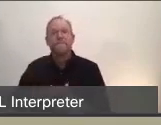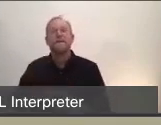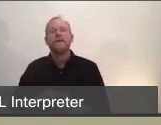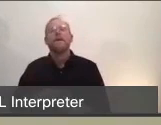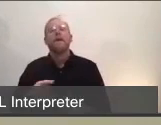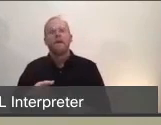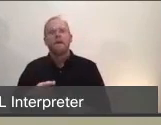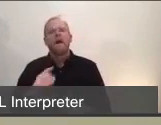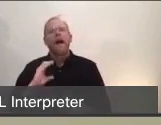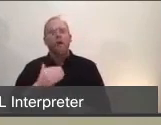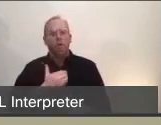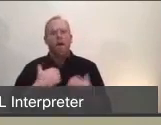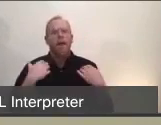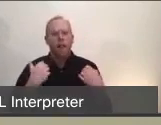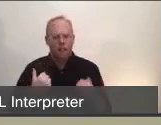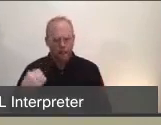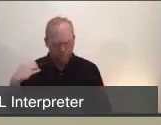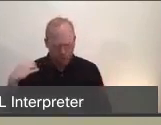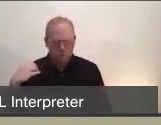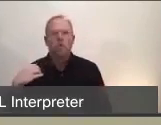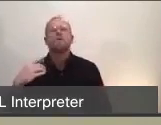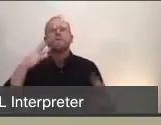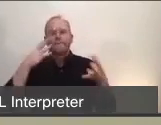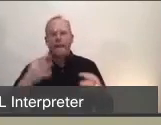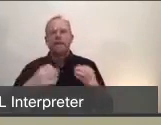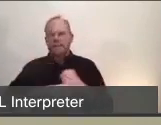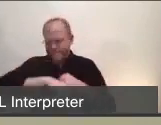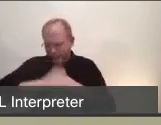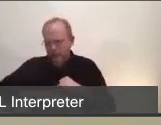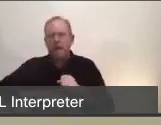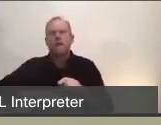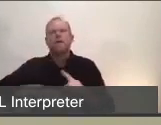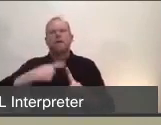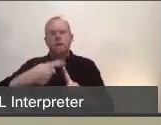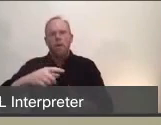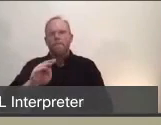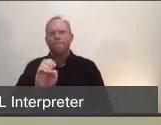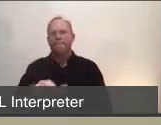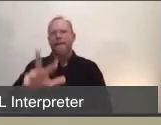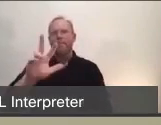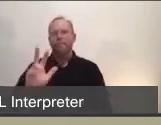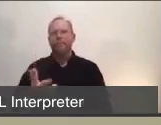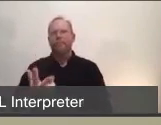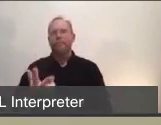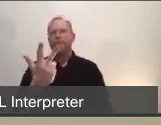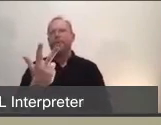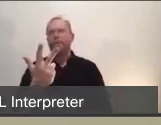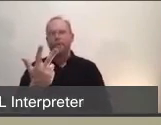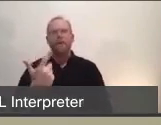the shelter-in-place through May 3rd, began conversations about returning to our new normal. How do we begin